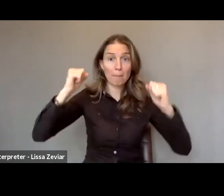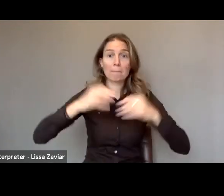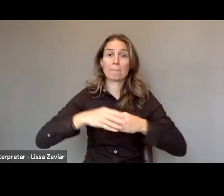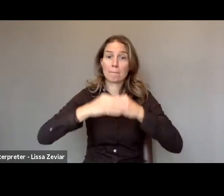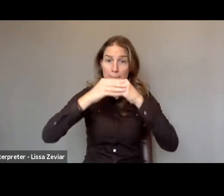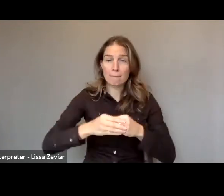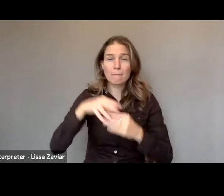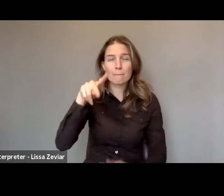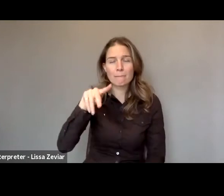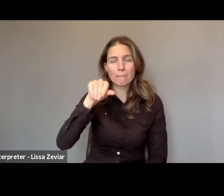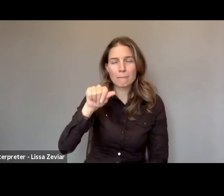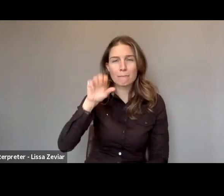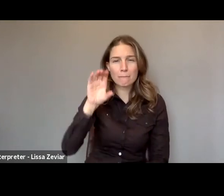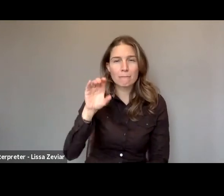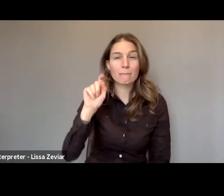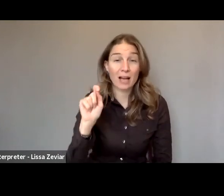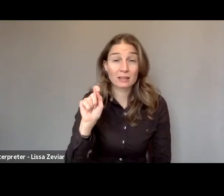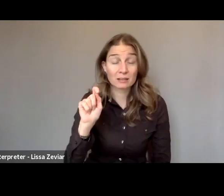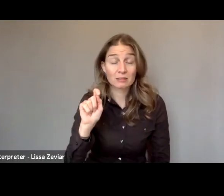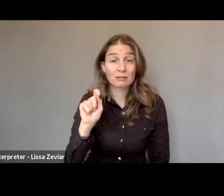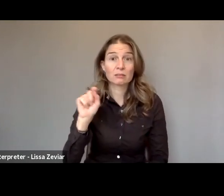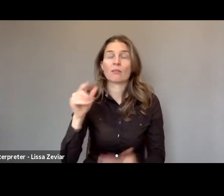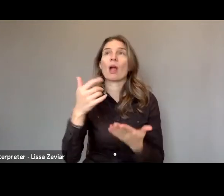because they allowed us, as a social organization to present